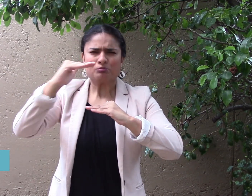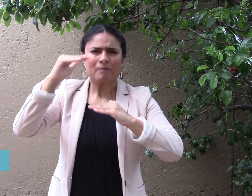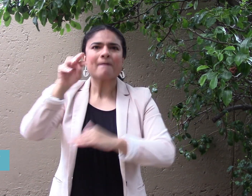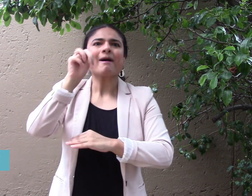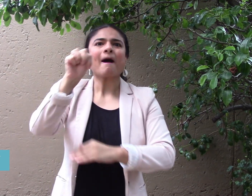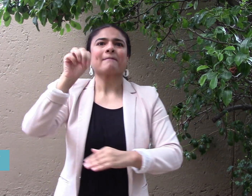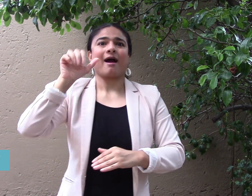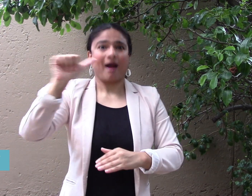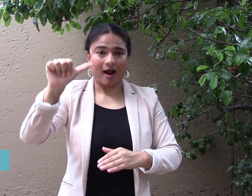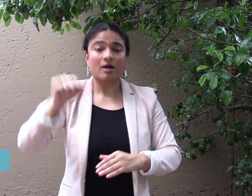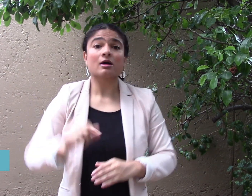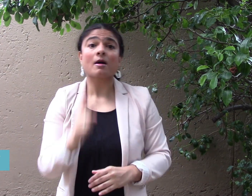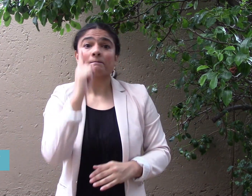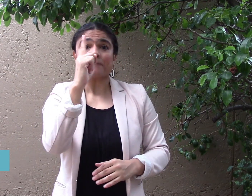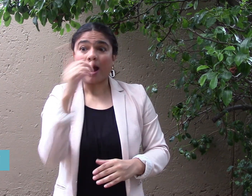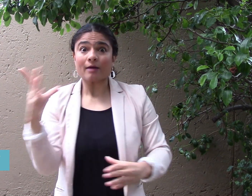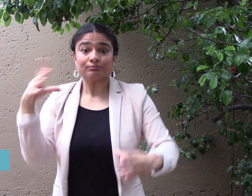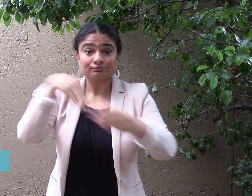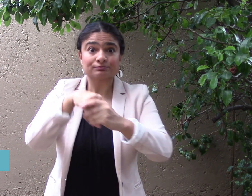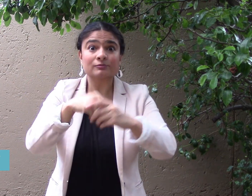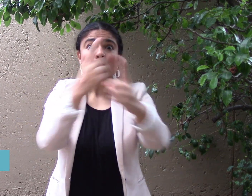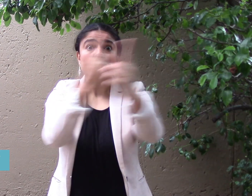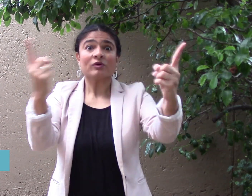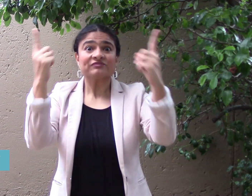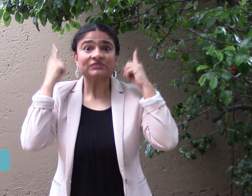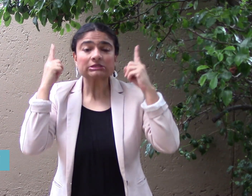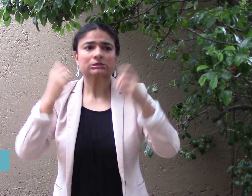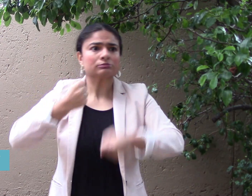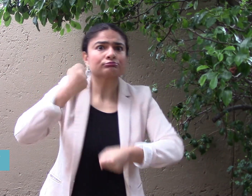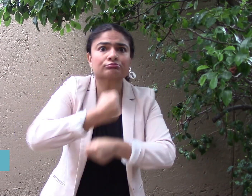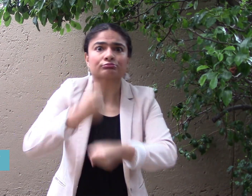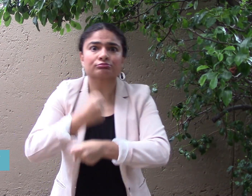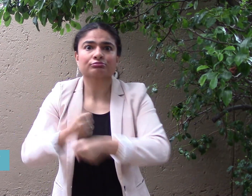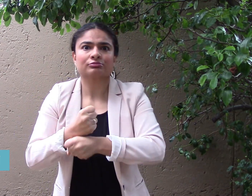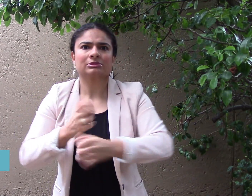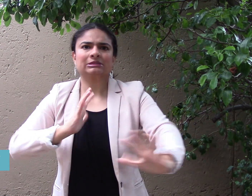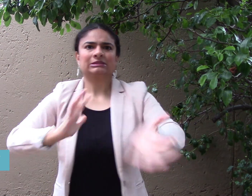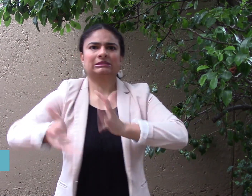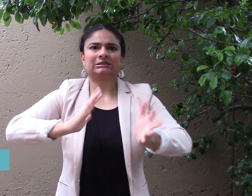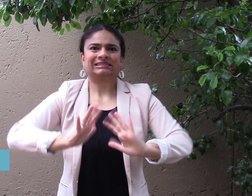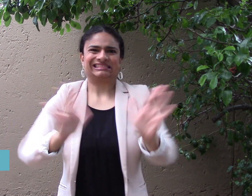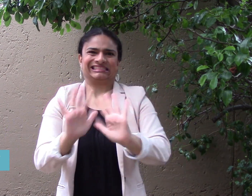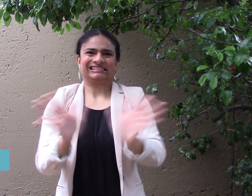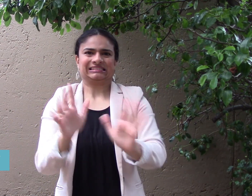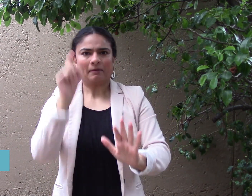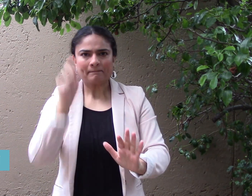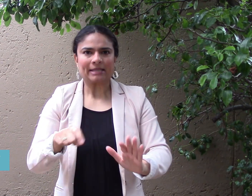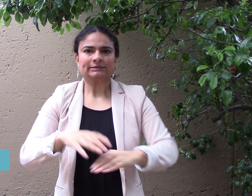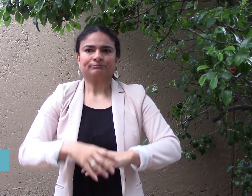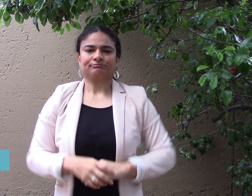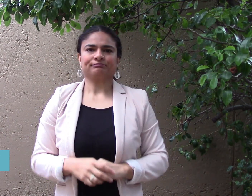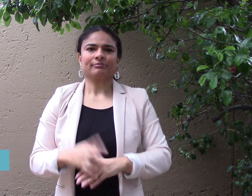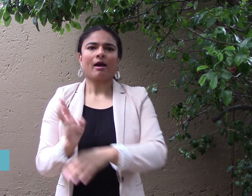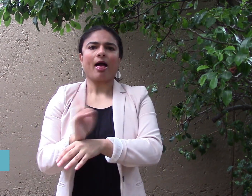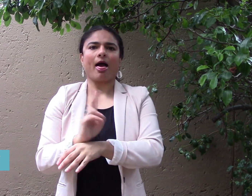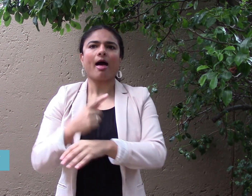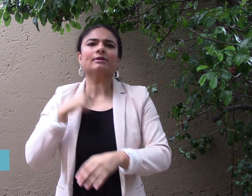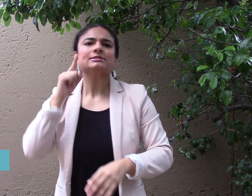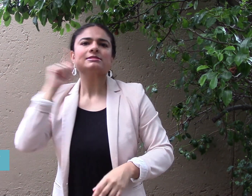Esraa avoided using sign language and hid her disability. She used her voice at all times.